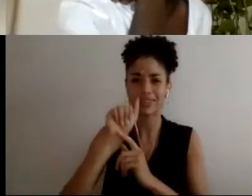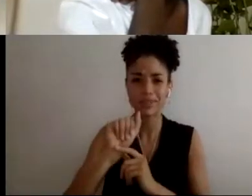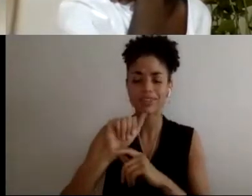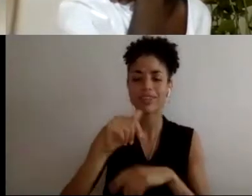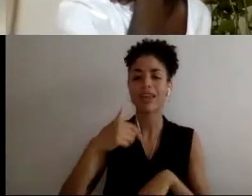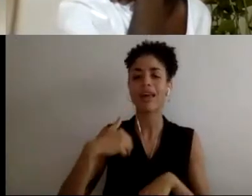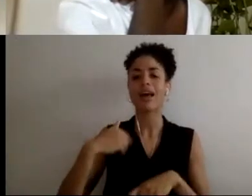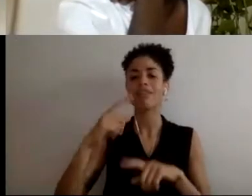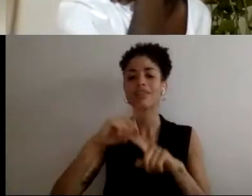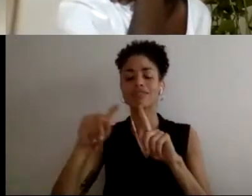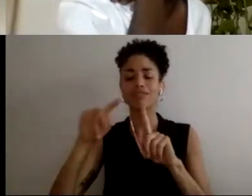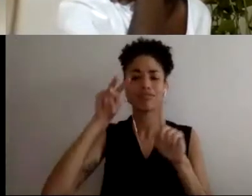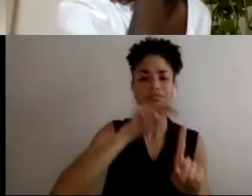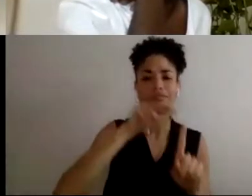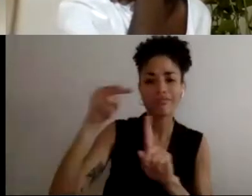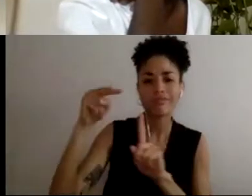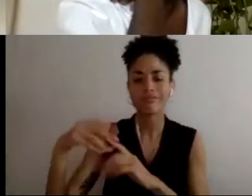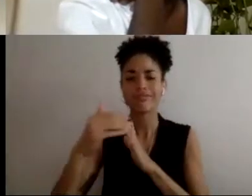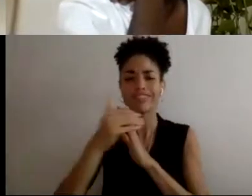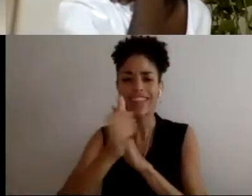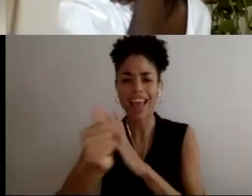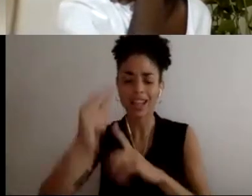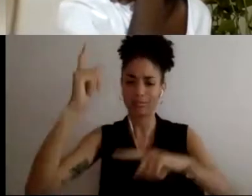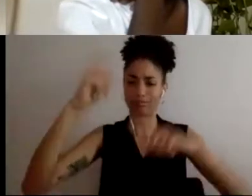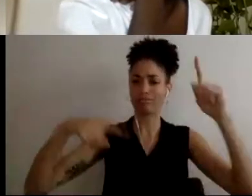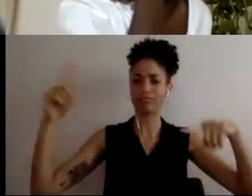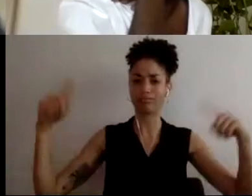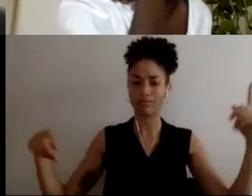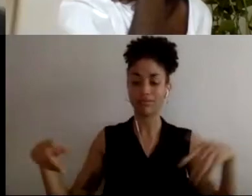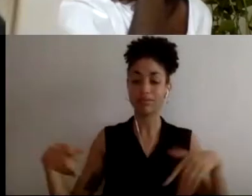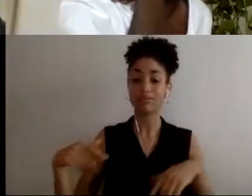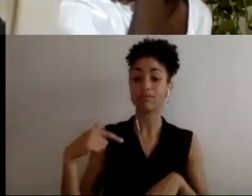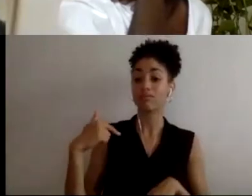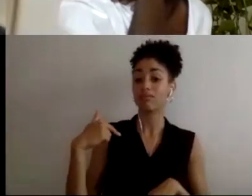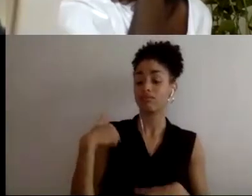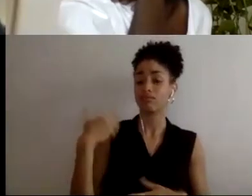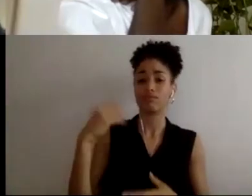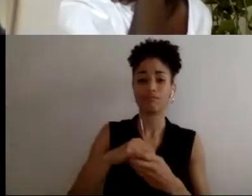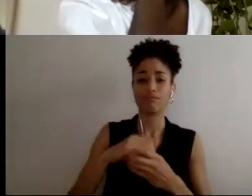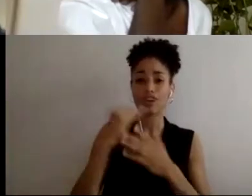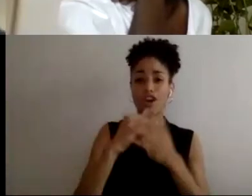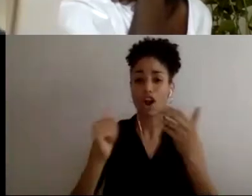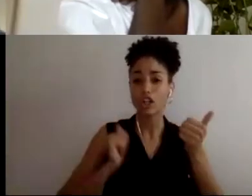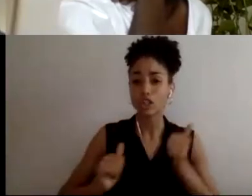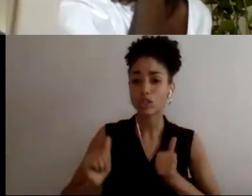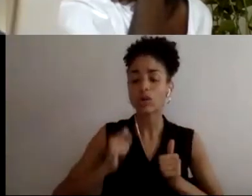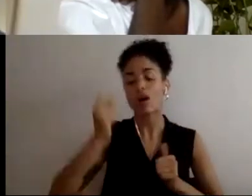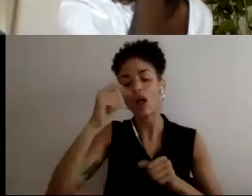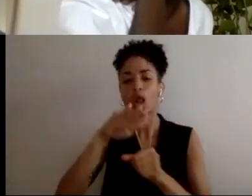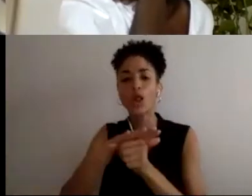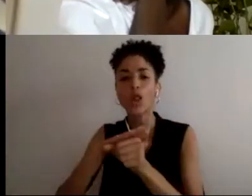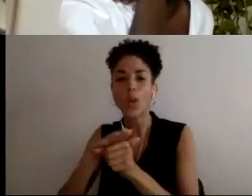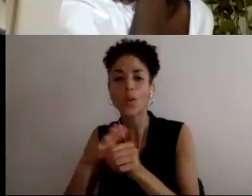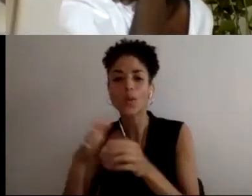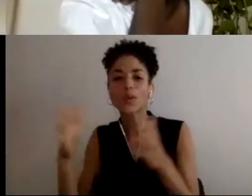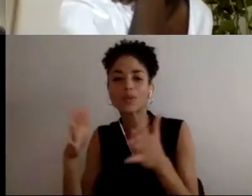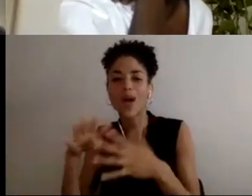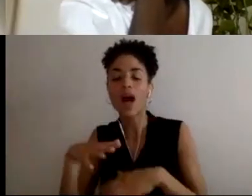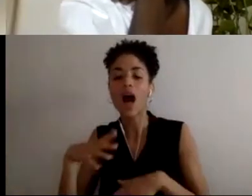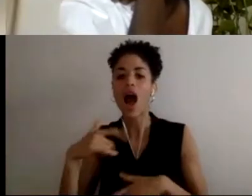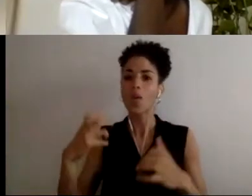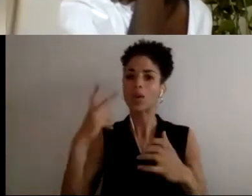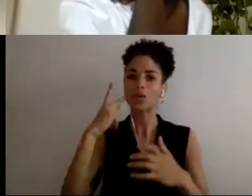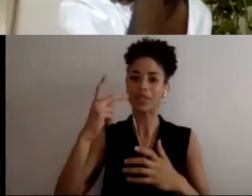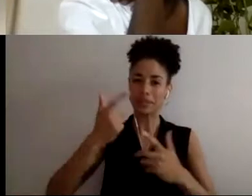and capabilities. I've been in art shows on a very local, small level, but I want to see big museums